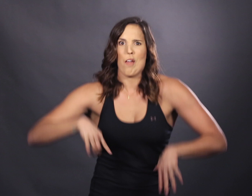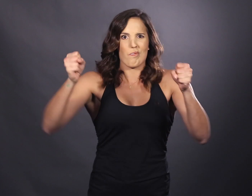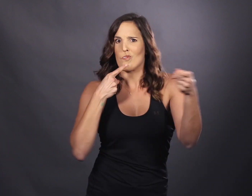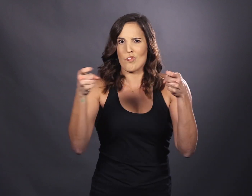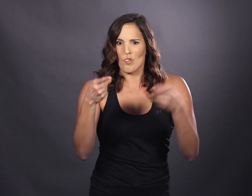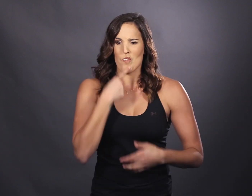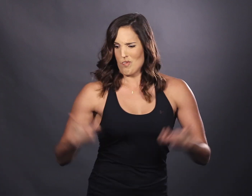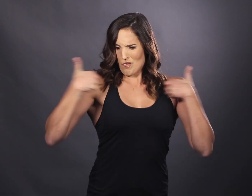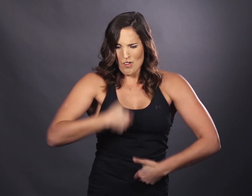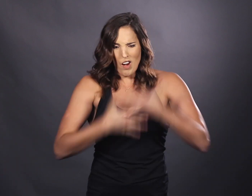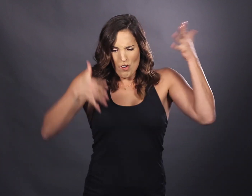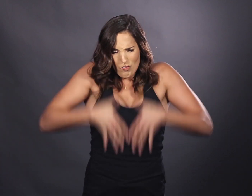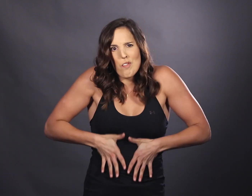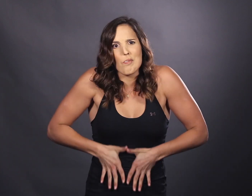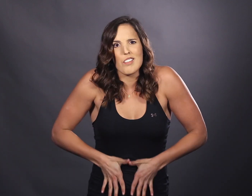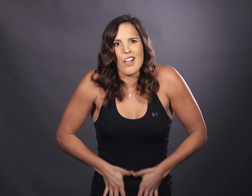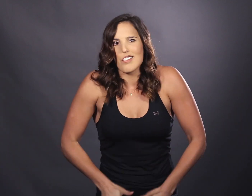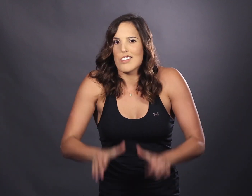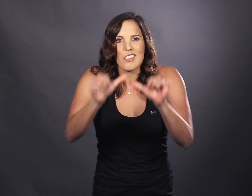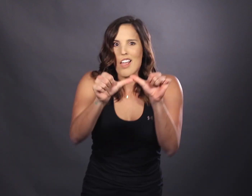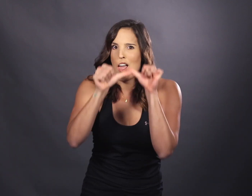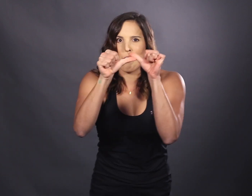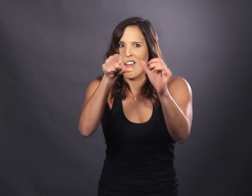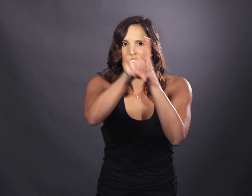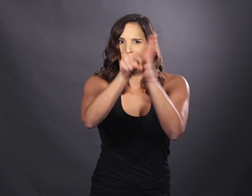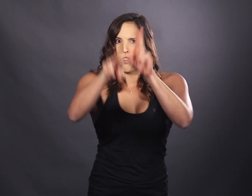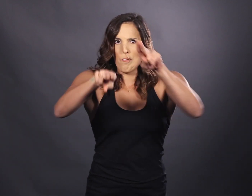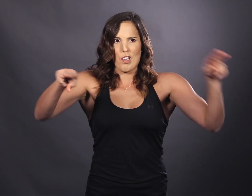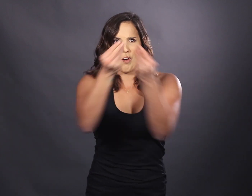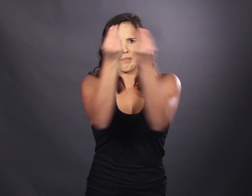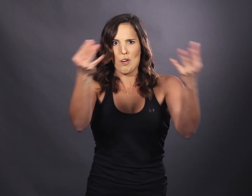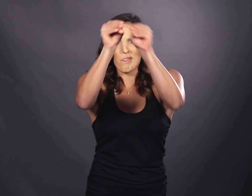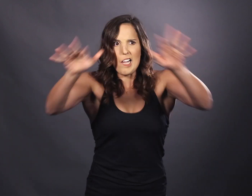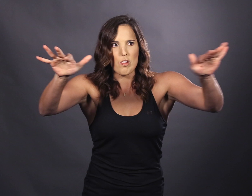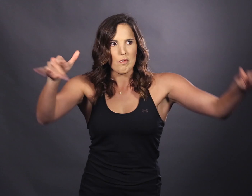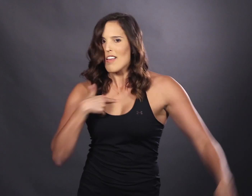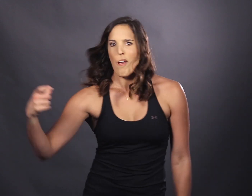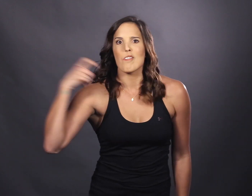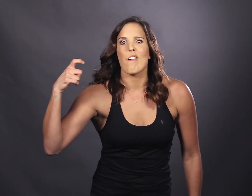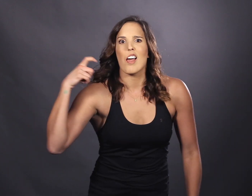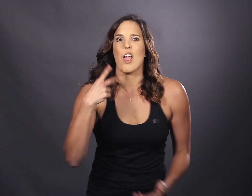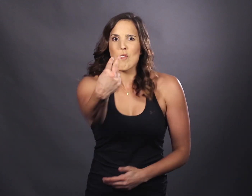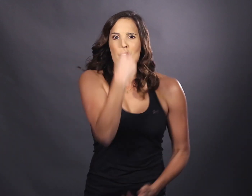I'm takin this horse by the reins makin' Redcoats redder with bloodstains And I'm never gonna stop until I make 'em Drop and burn 'em up and scatter their remains, Lafayette!